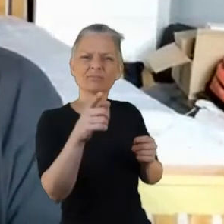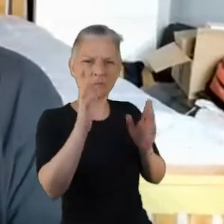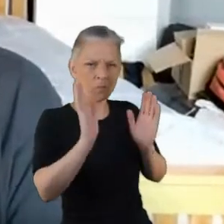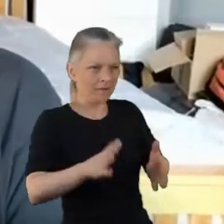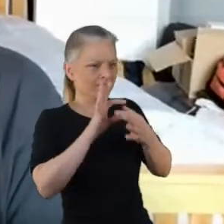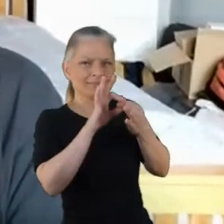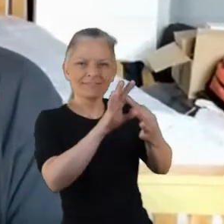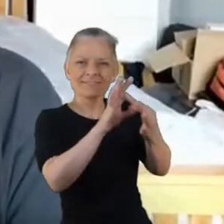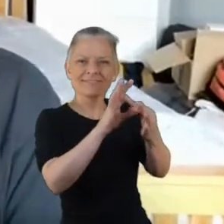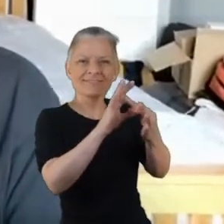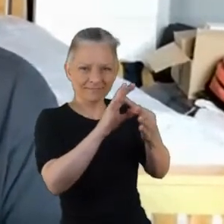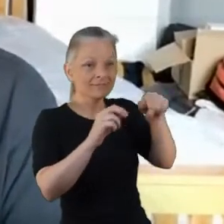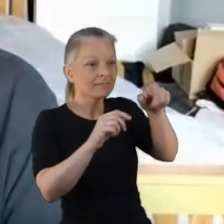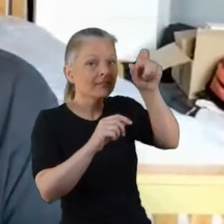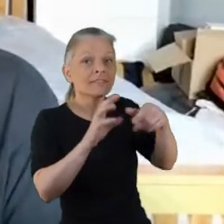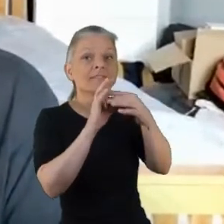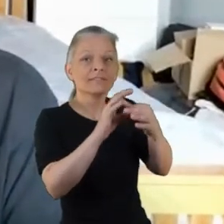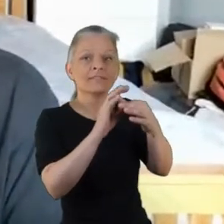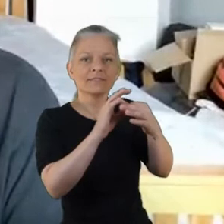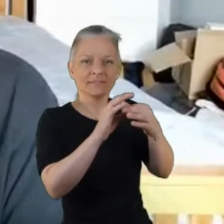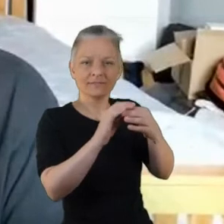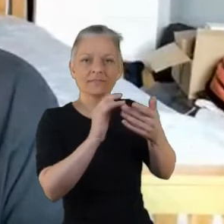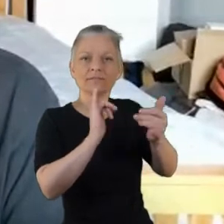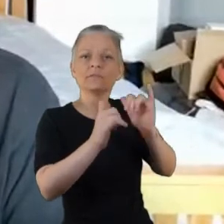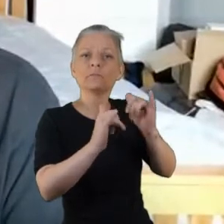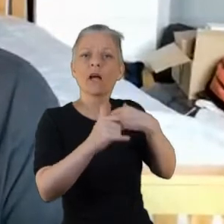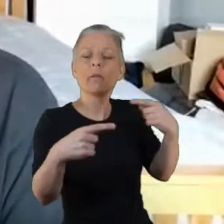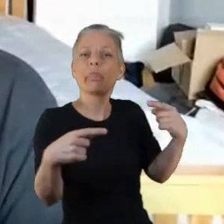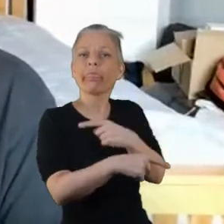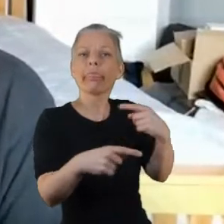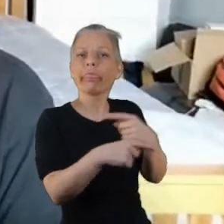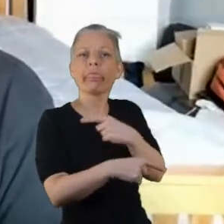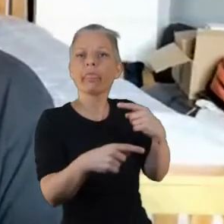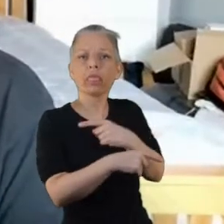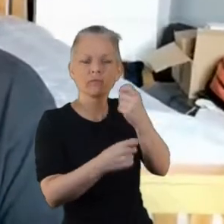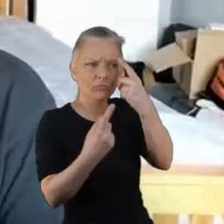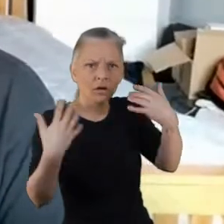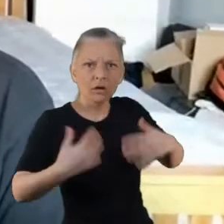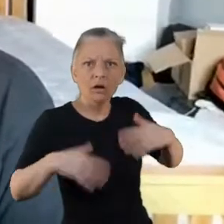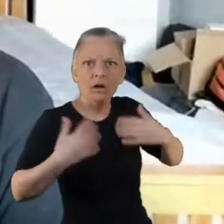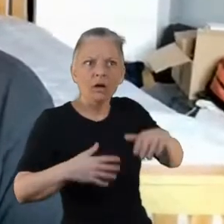bored bored and you know it's given me something to really think about.